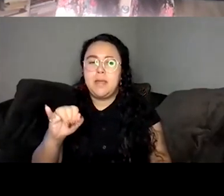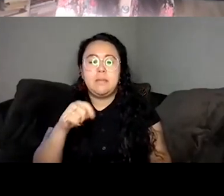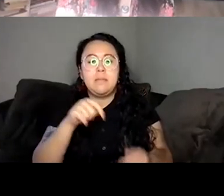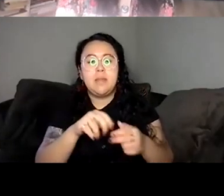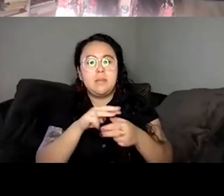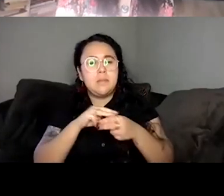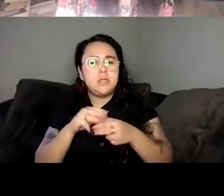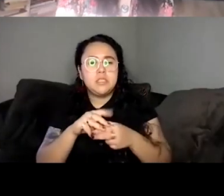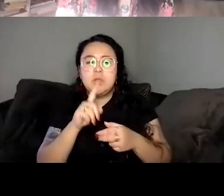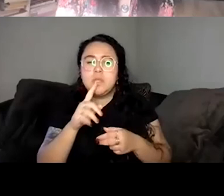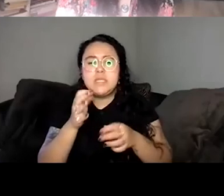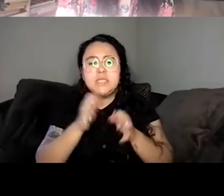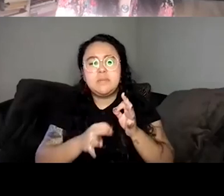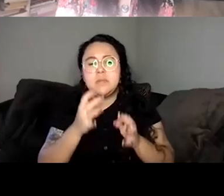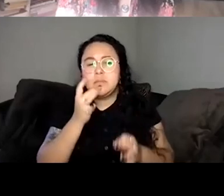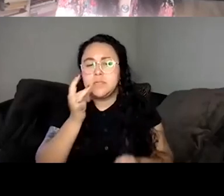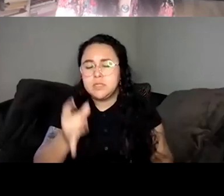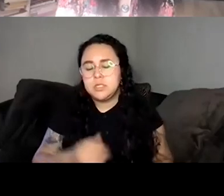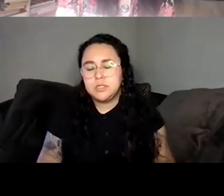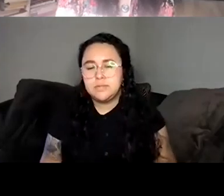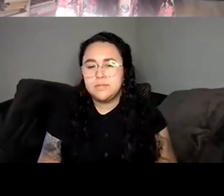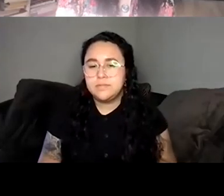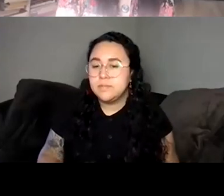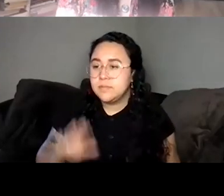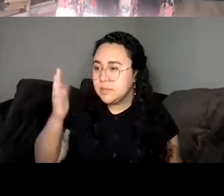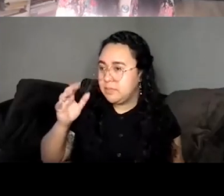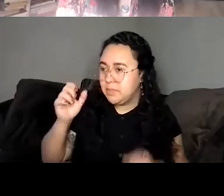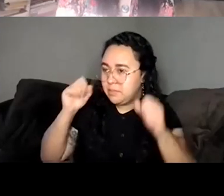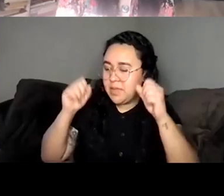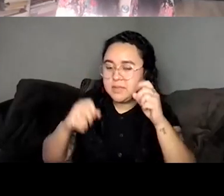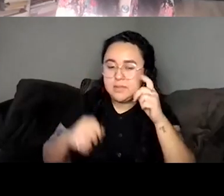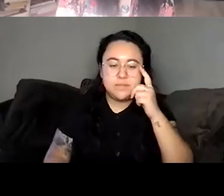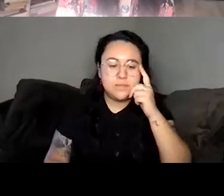Lily Philpott Sir, great. We actually have five minutes